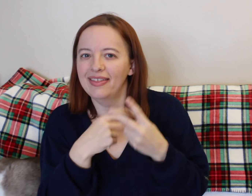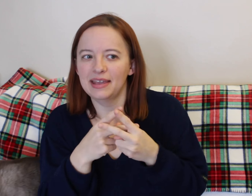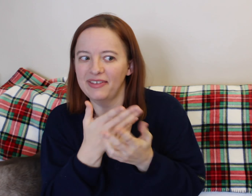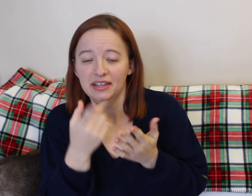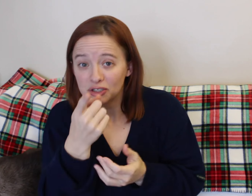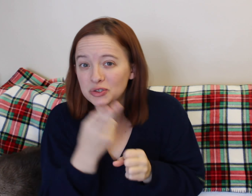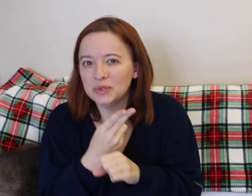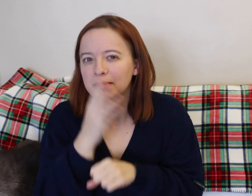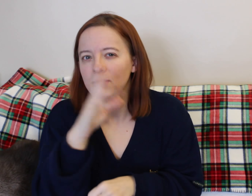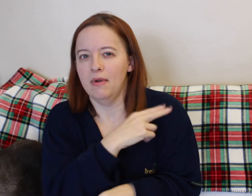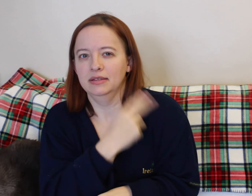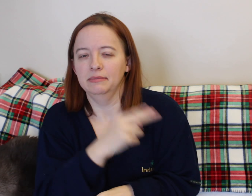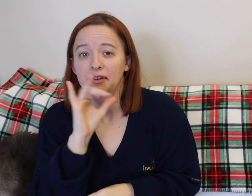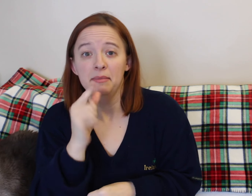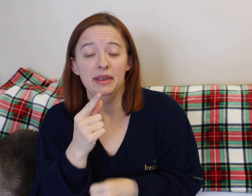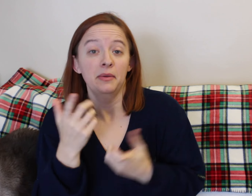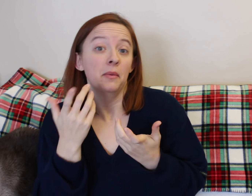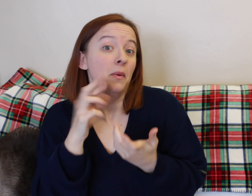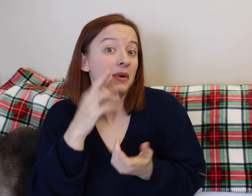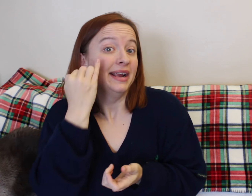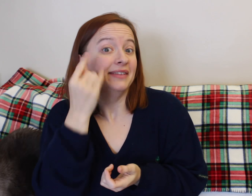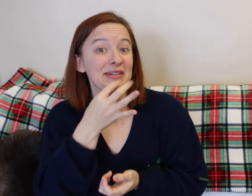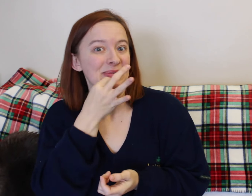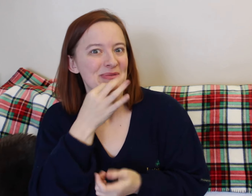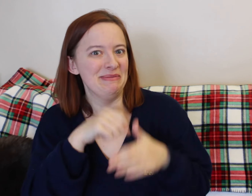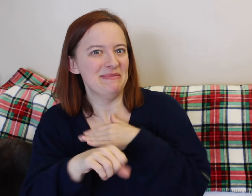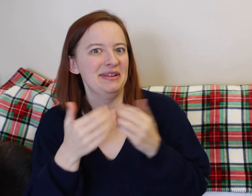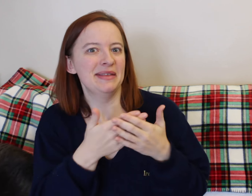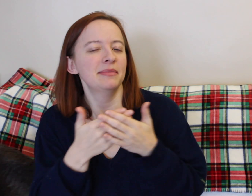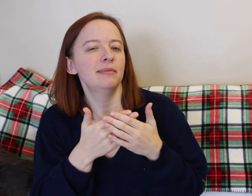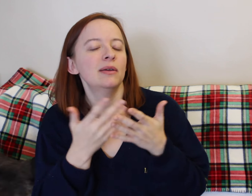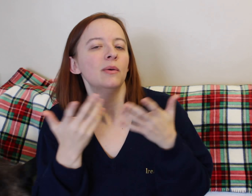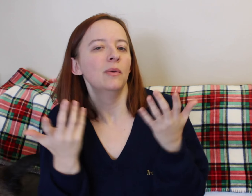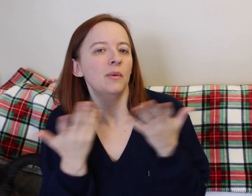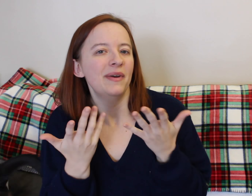I'm not supporting don't be minimalist in the hospital but that's just my opinion.